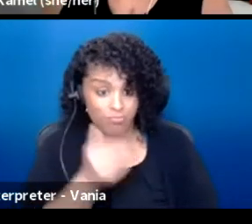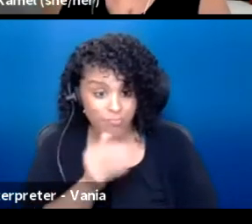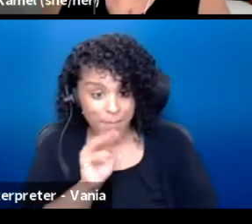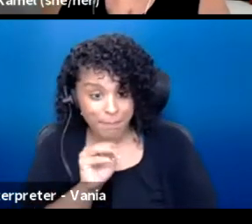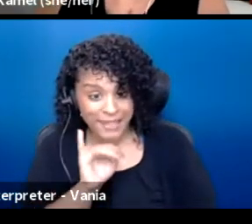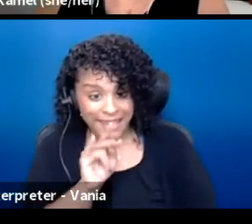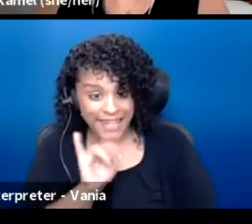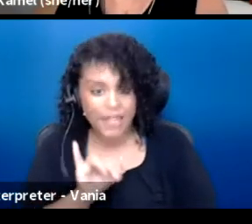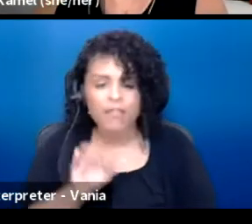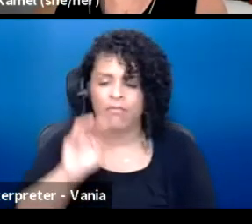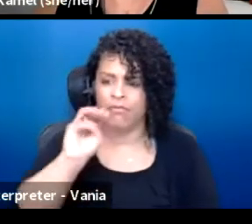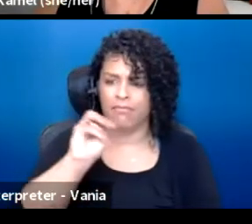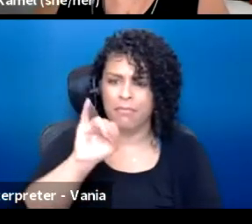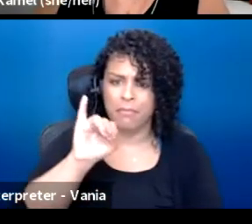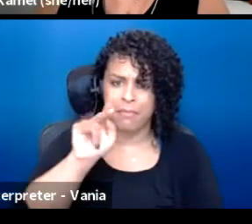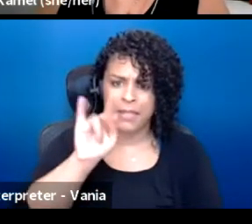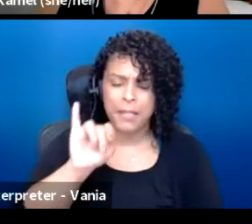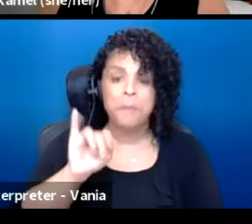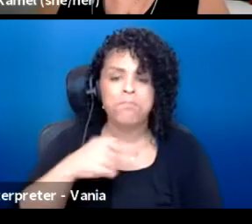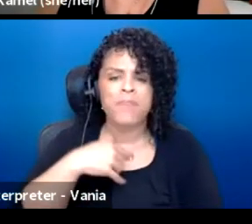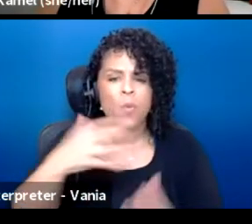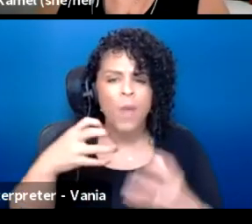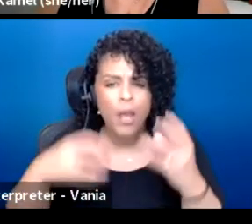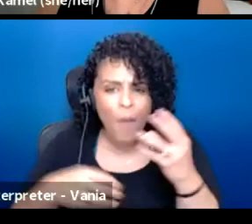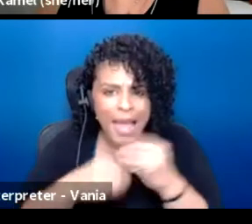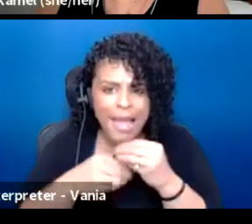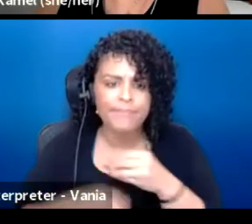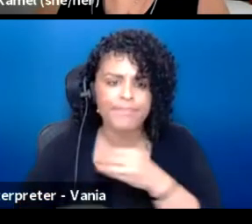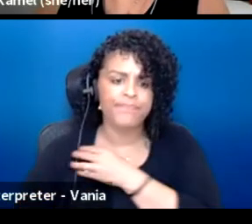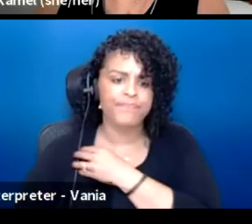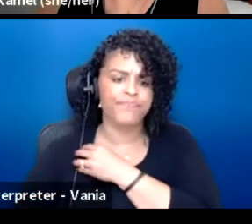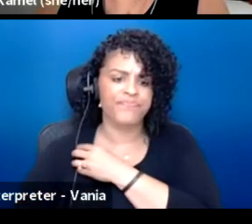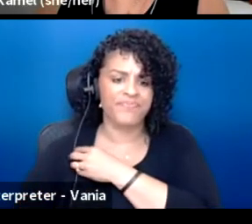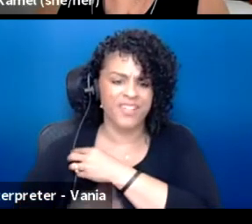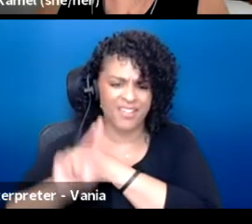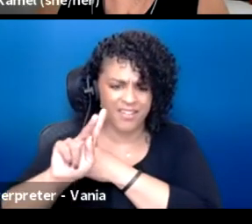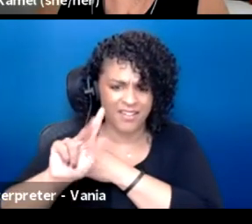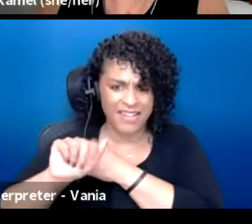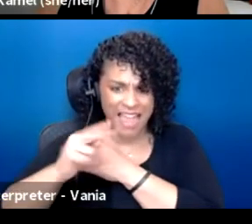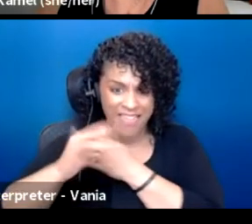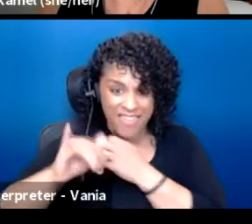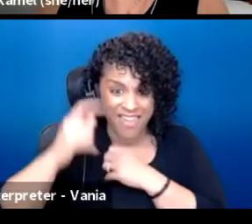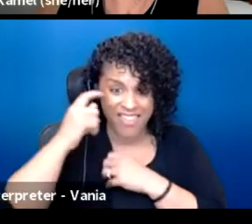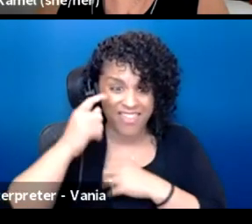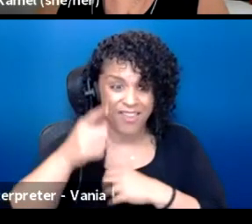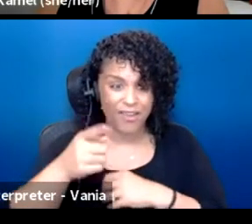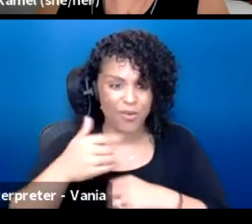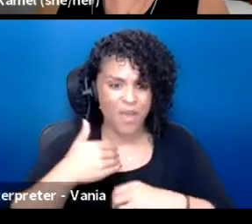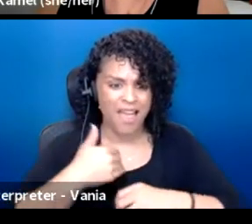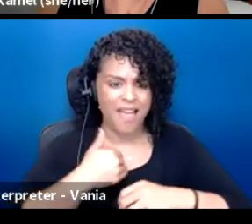I just want to add on, I guess on Kathy, I think you had like a really thorough